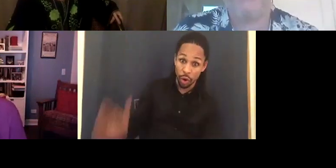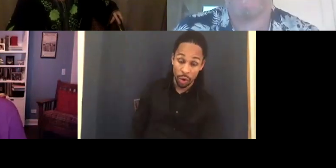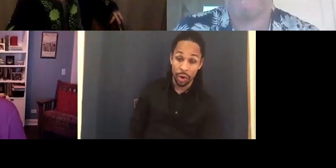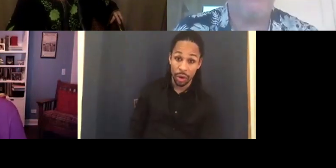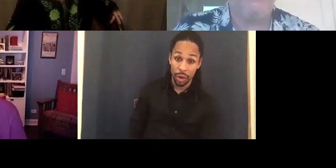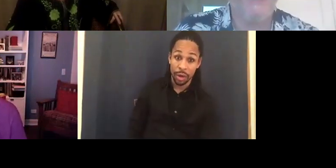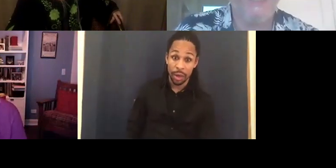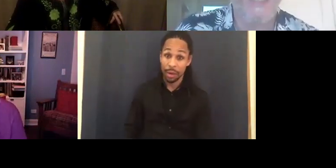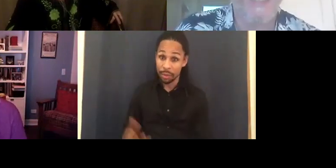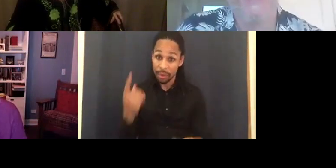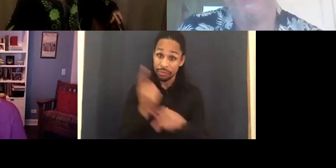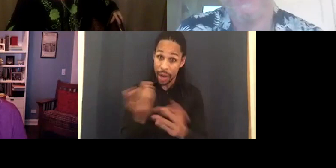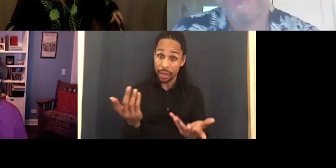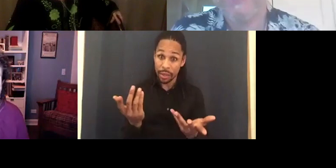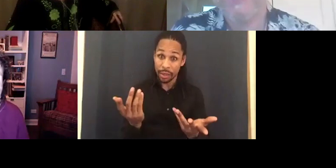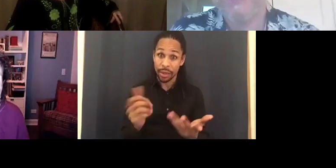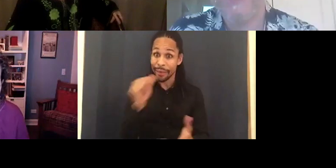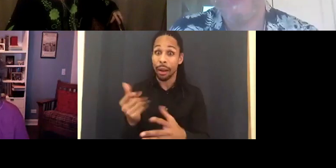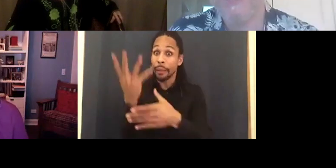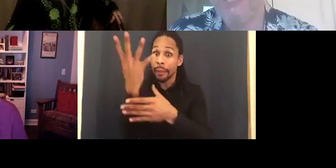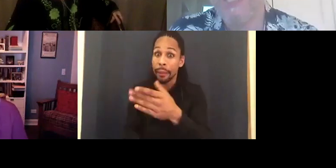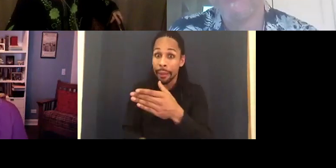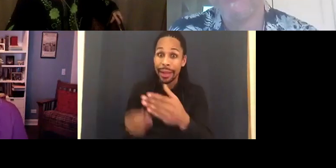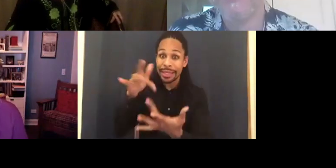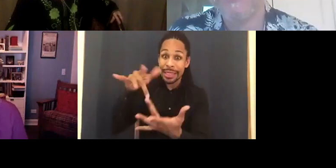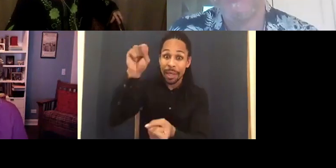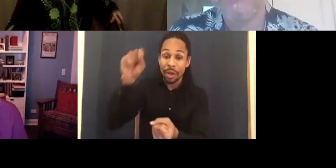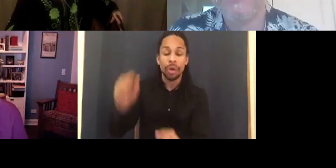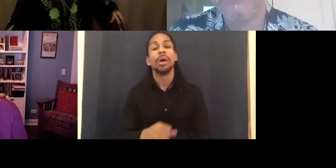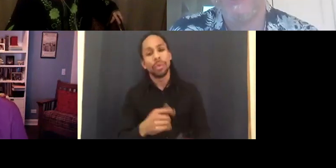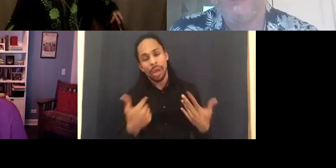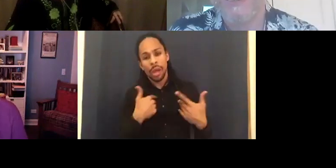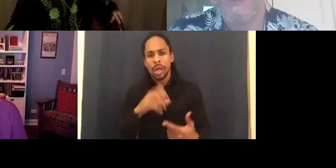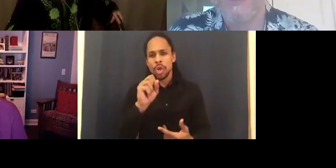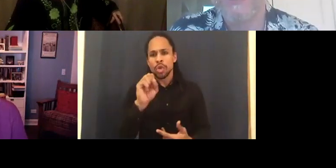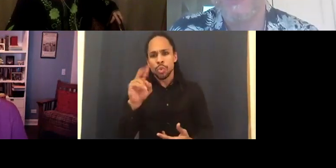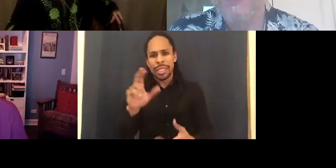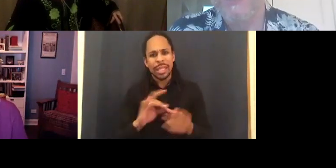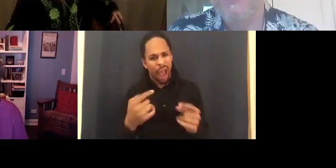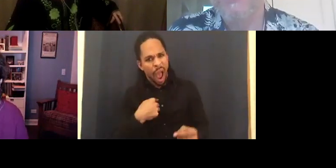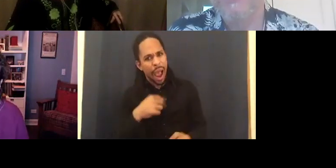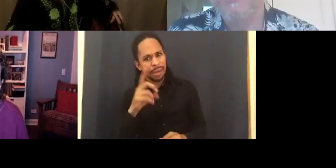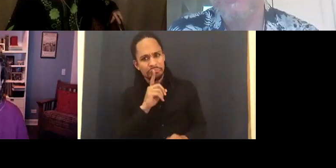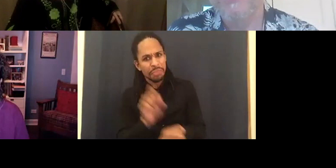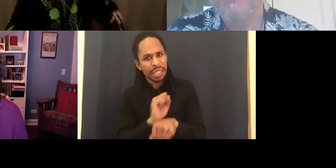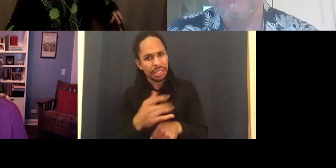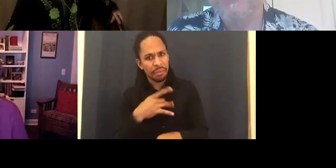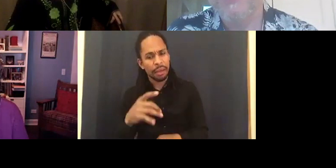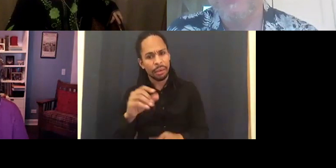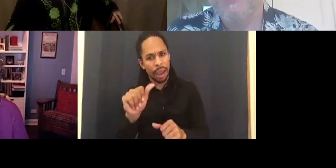Anyway, I did like a quiet place. But I'm a blank.